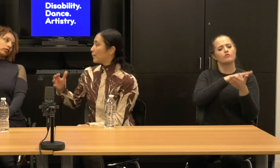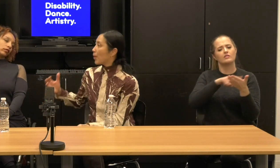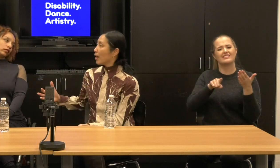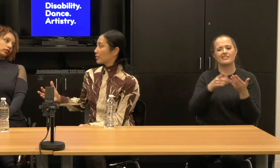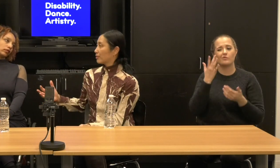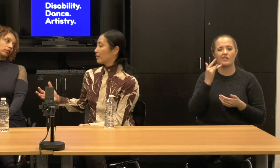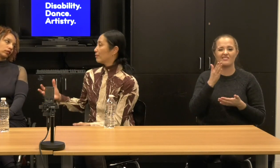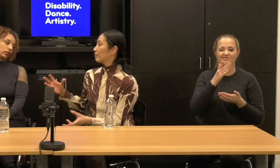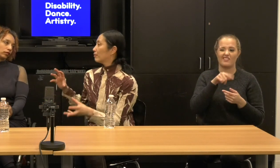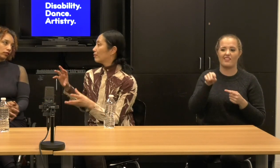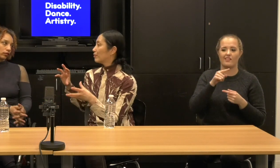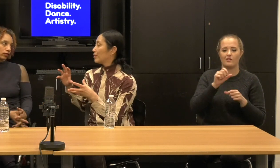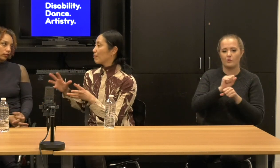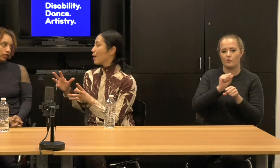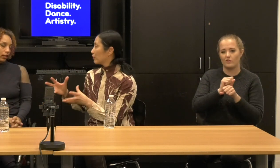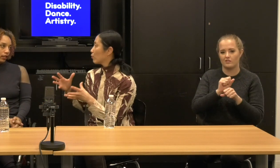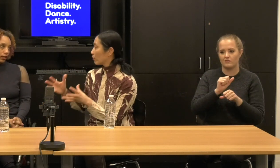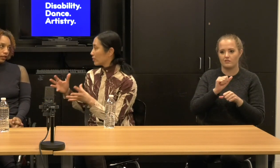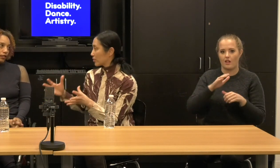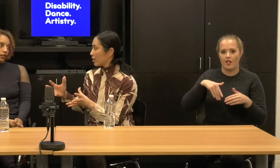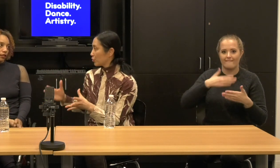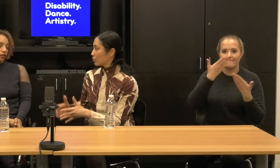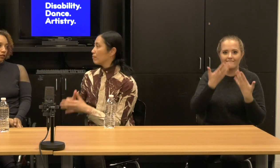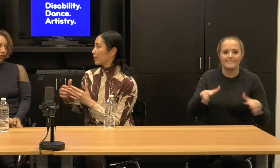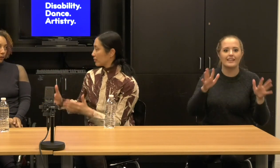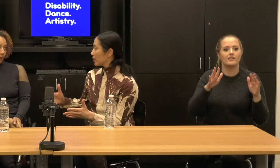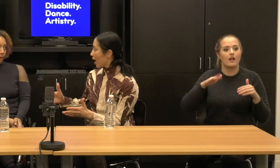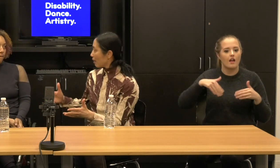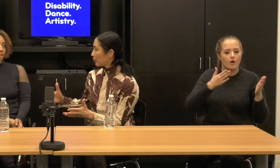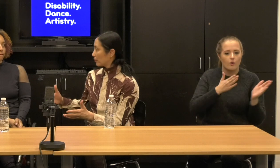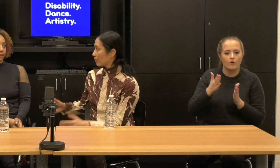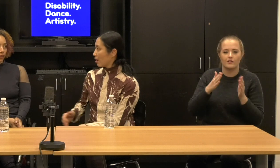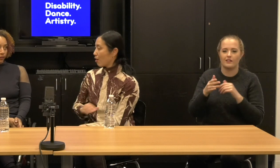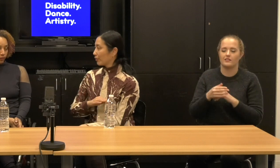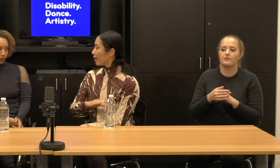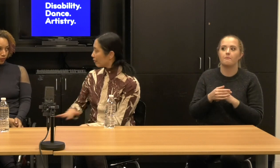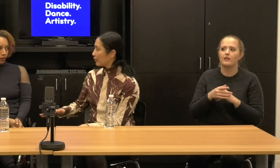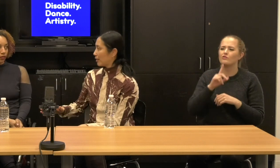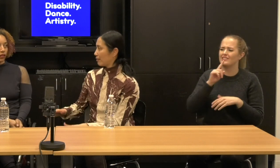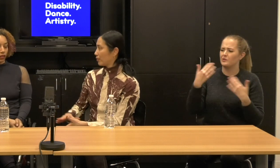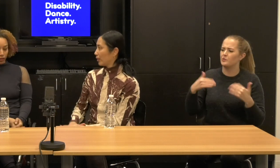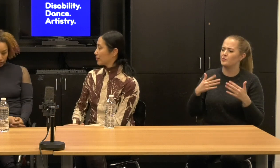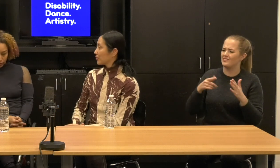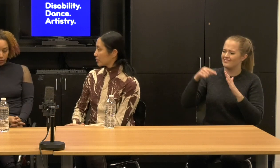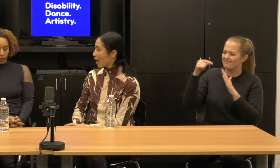But the amount of organization to make this happen on every level as astounding.